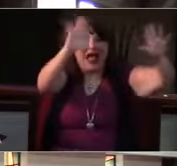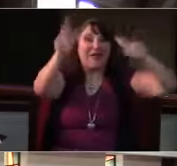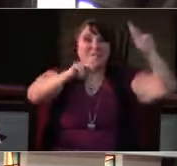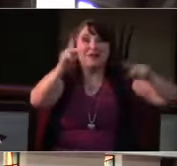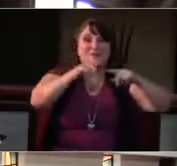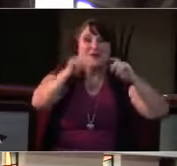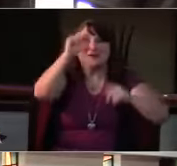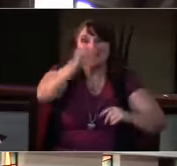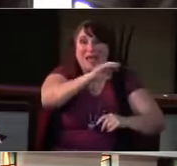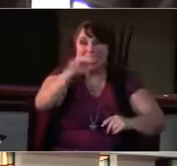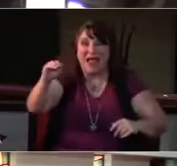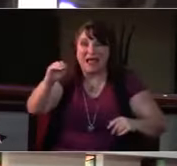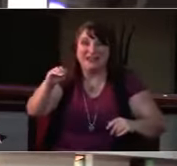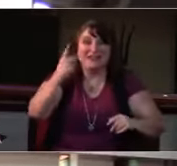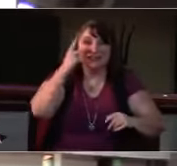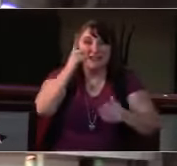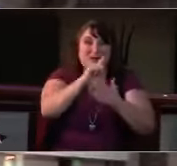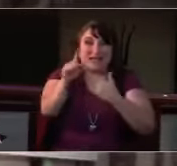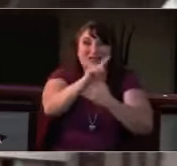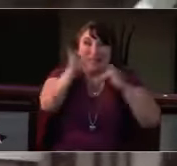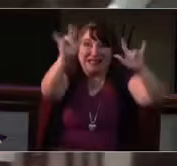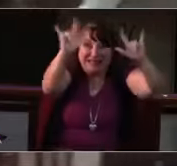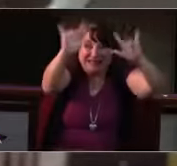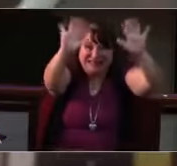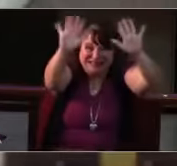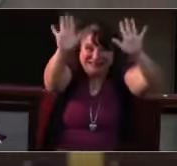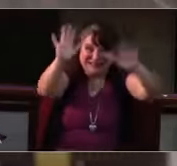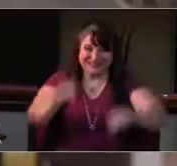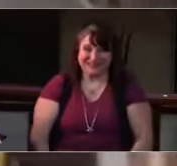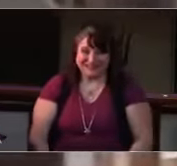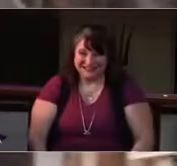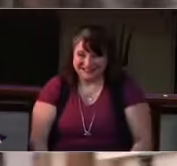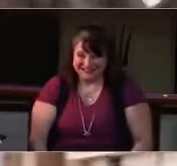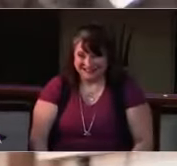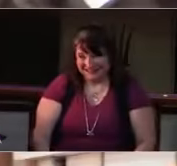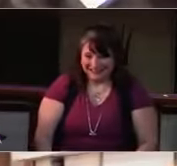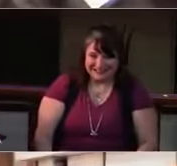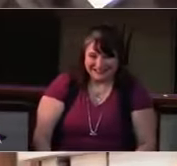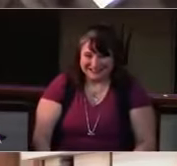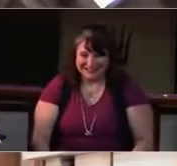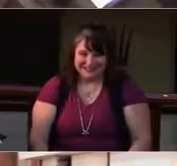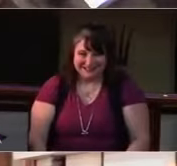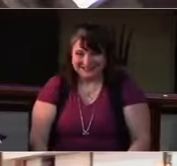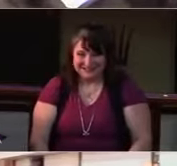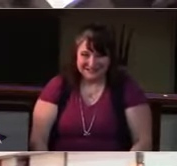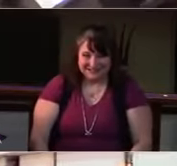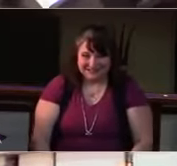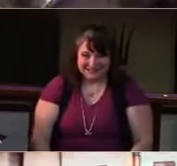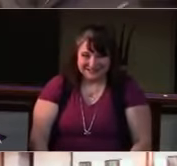We're going to see the King!